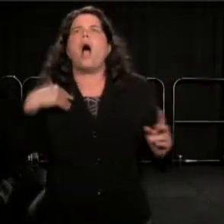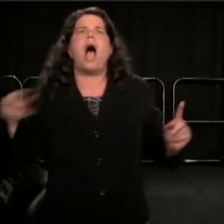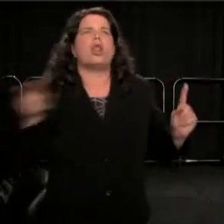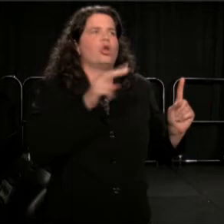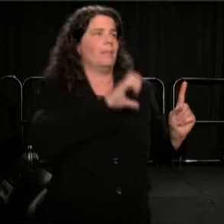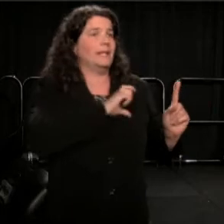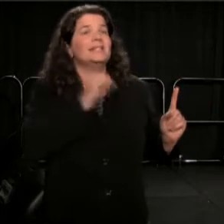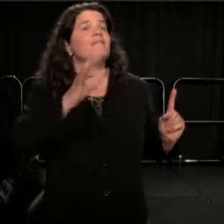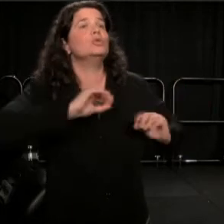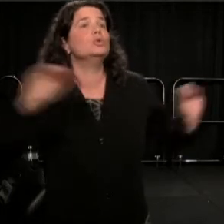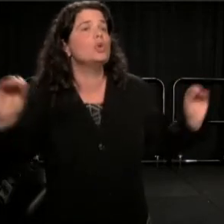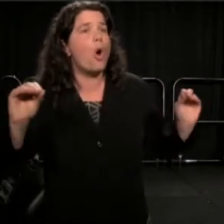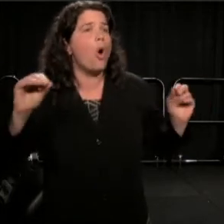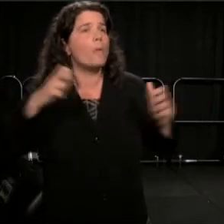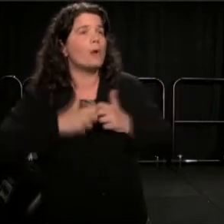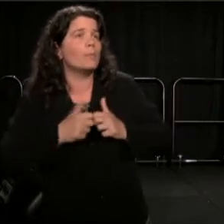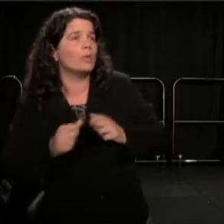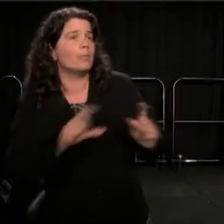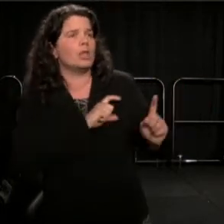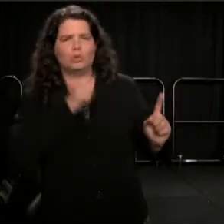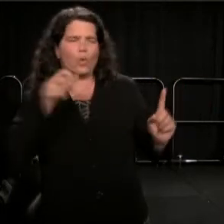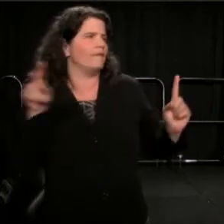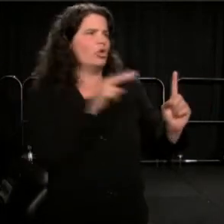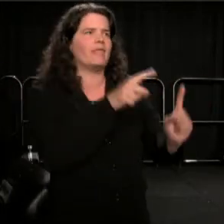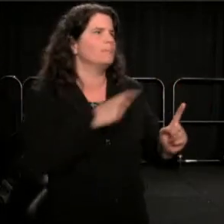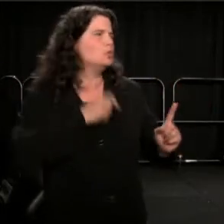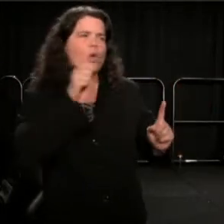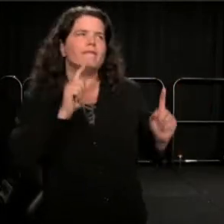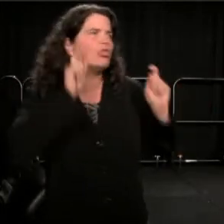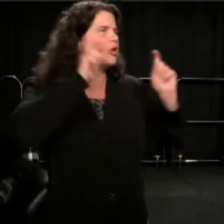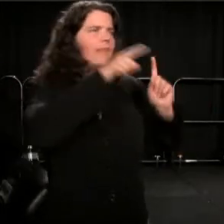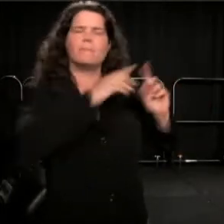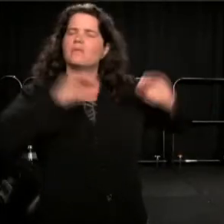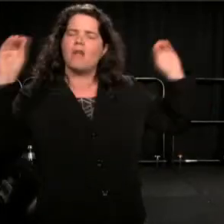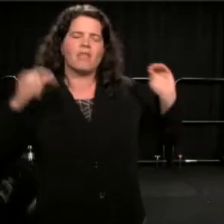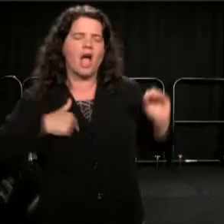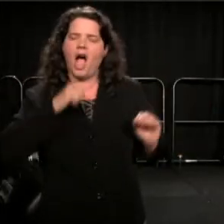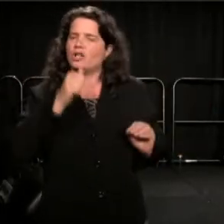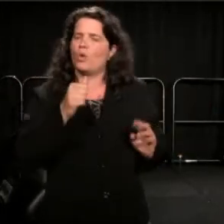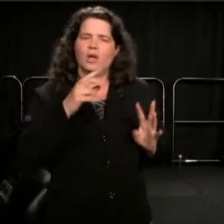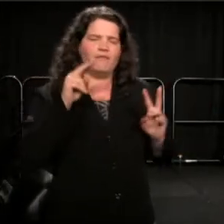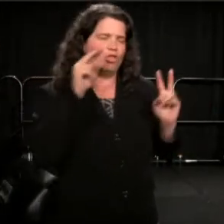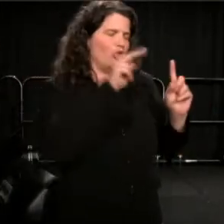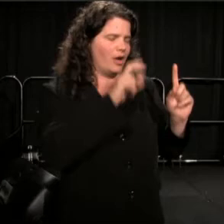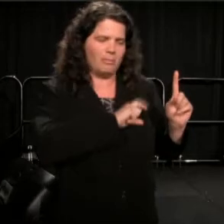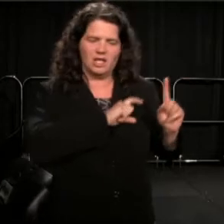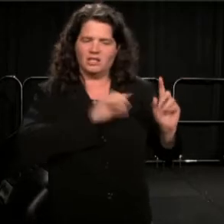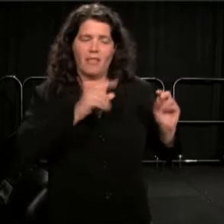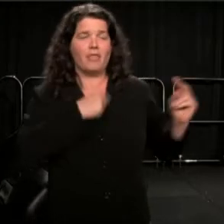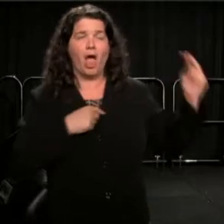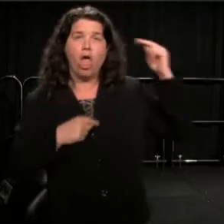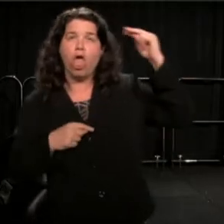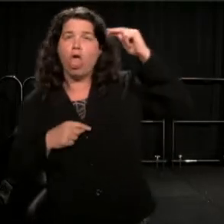why mug the police. I don't pay the police no mind. I don't pay the police, out here, no mind, they mug me all day.